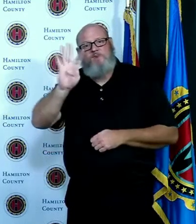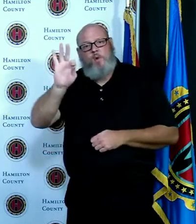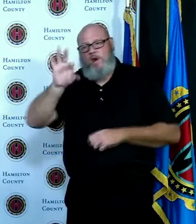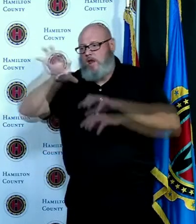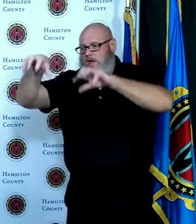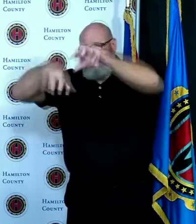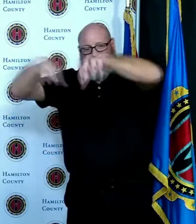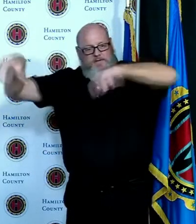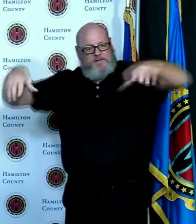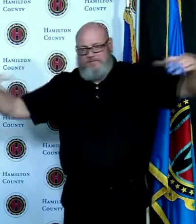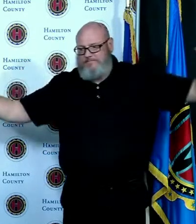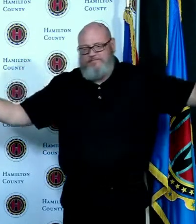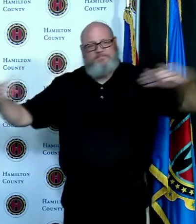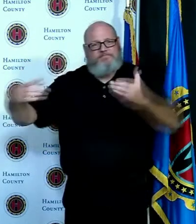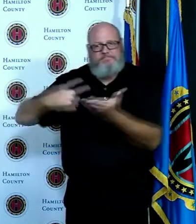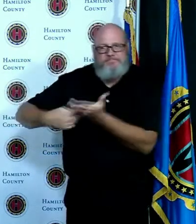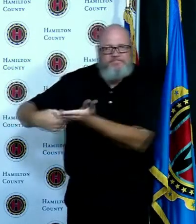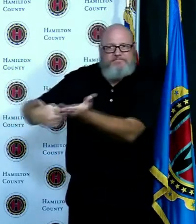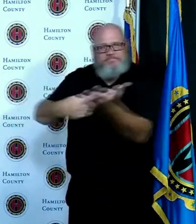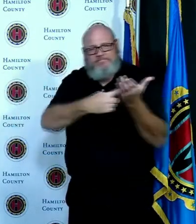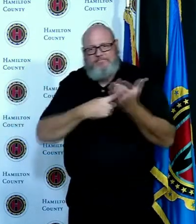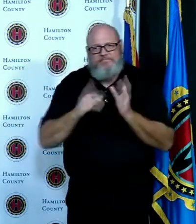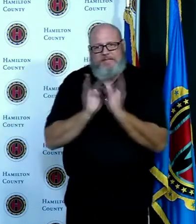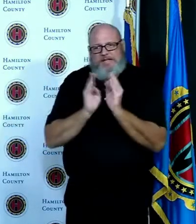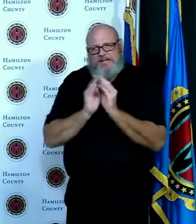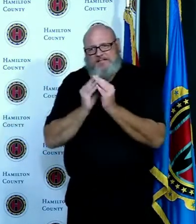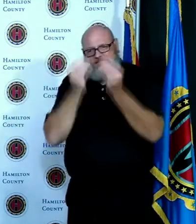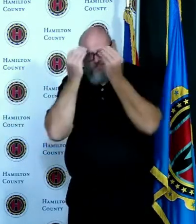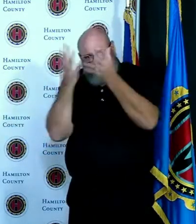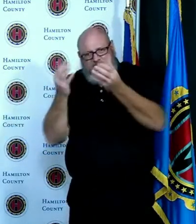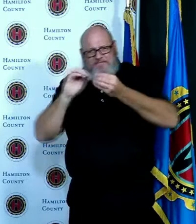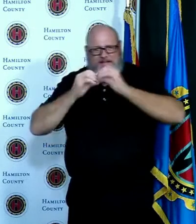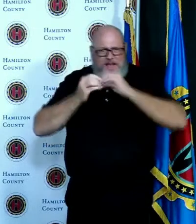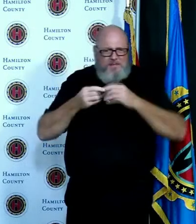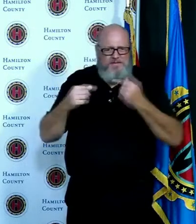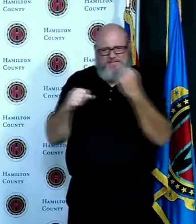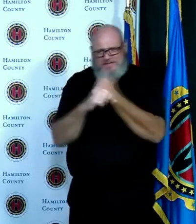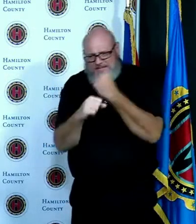people in the loop as far as the numbers and the trends and what's happening I think we will likely